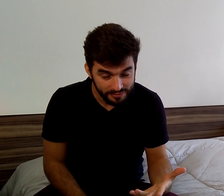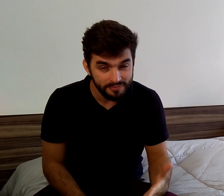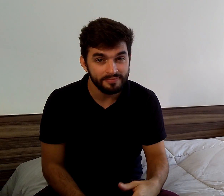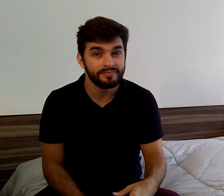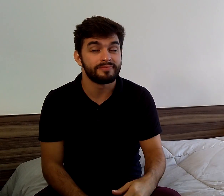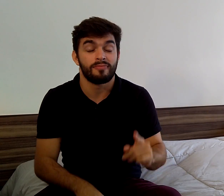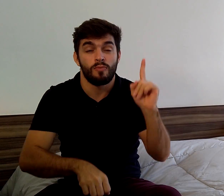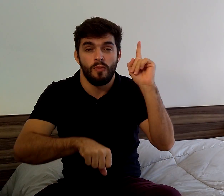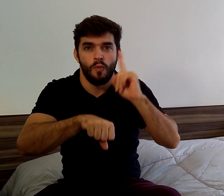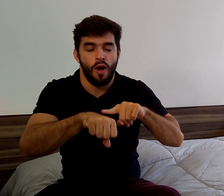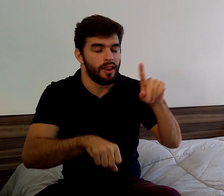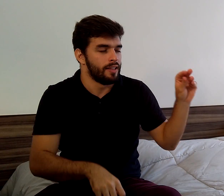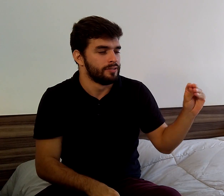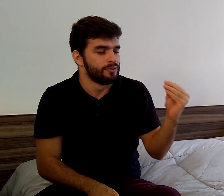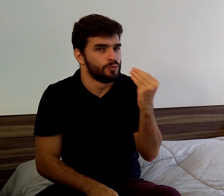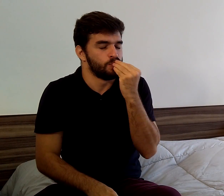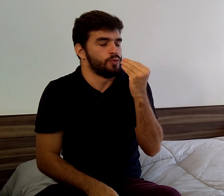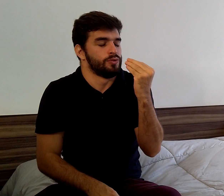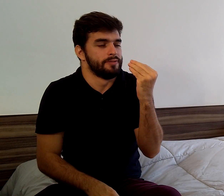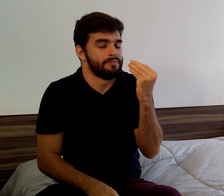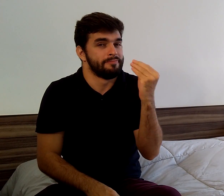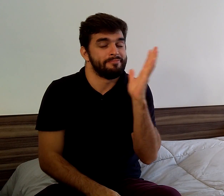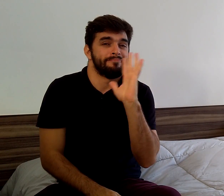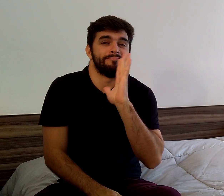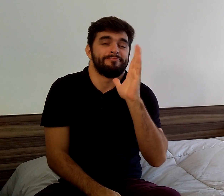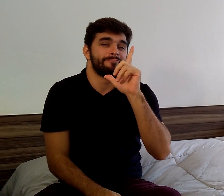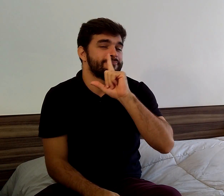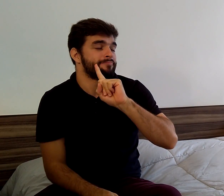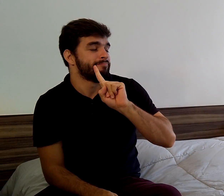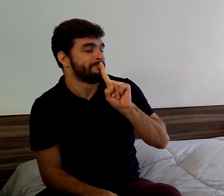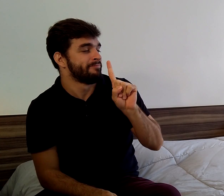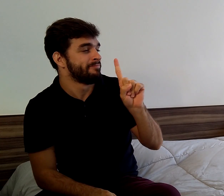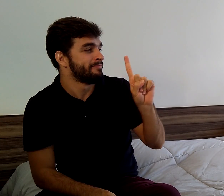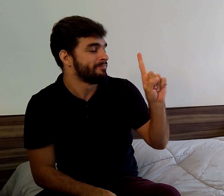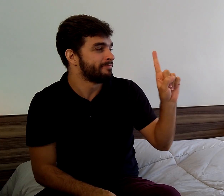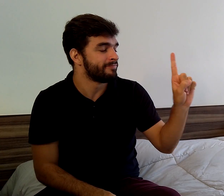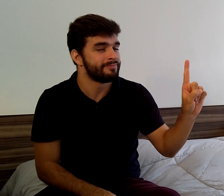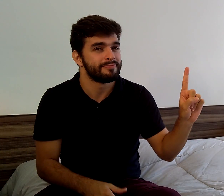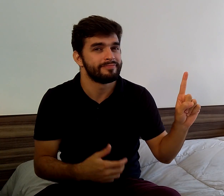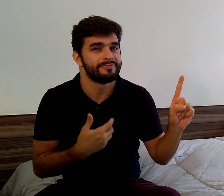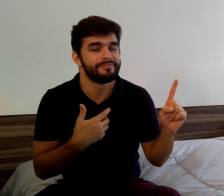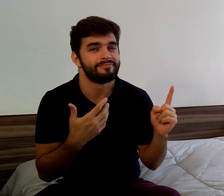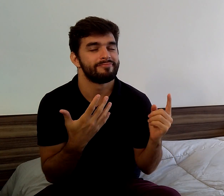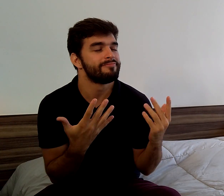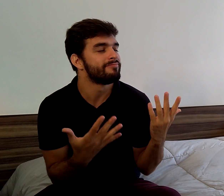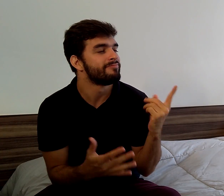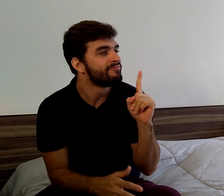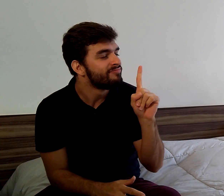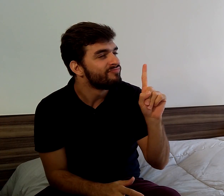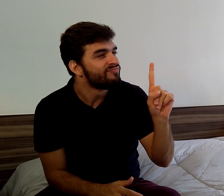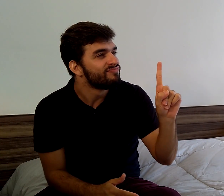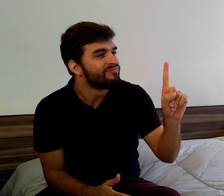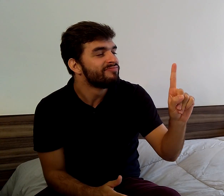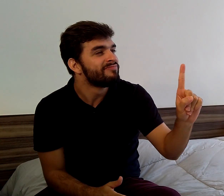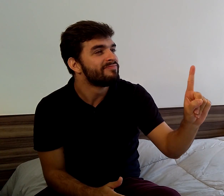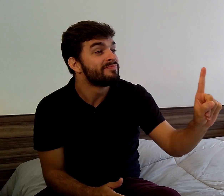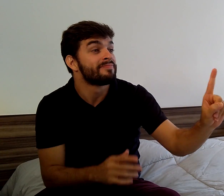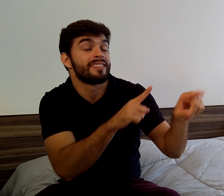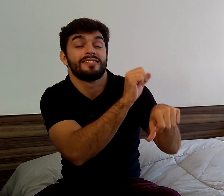She gave me a goodbye kiss While she was going, I stared at her.